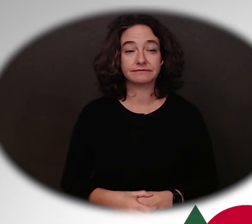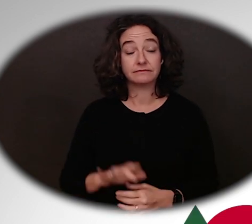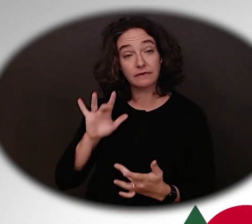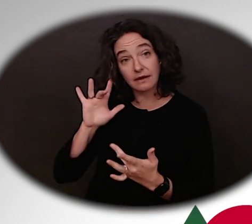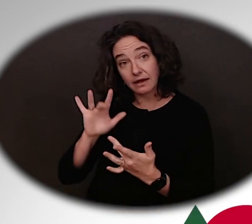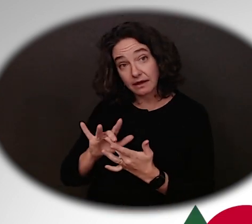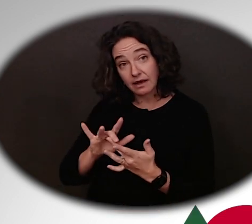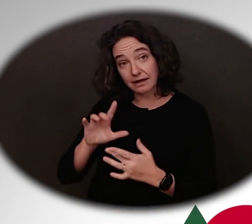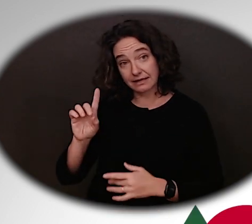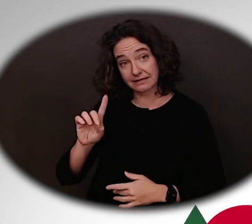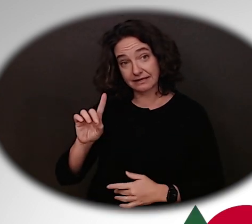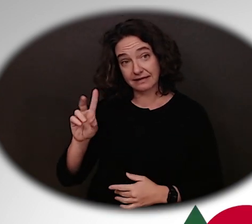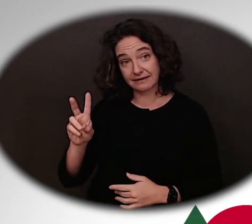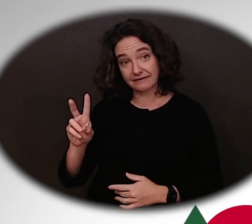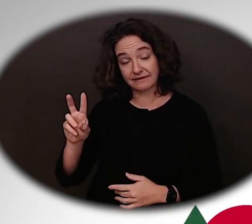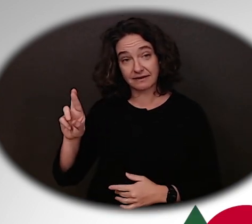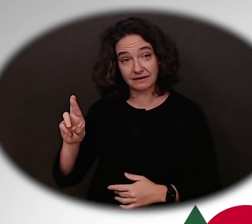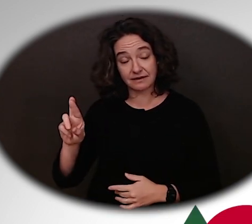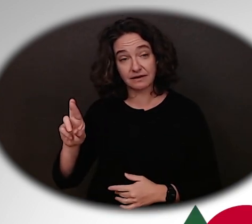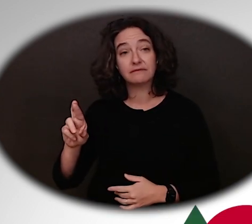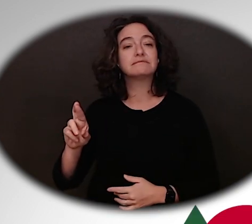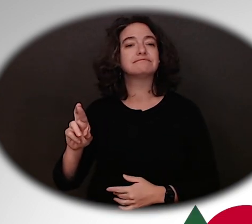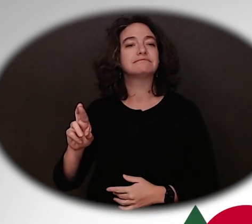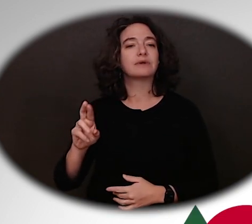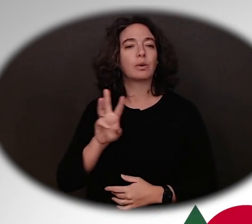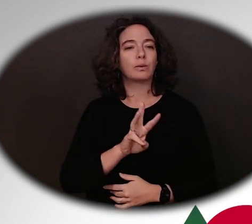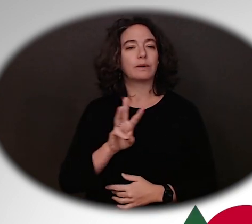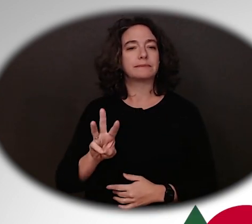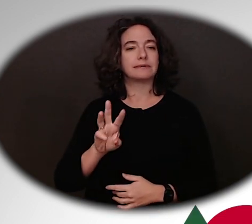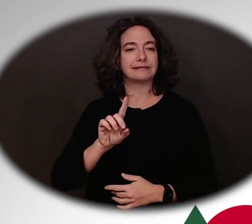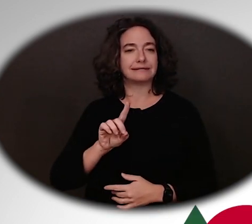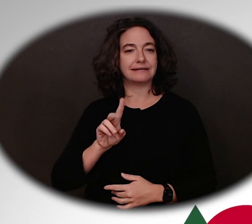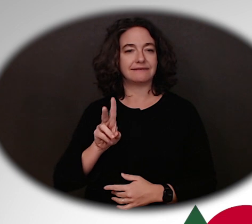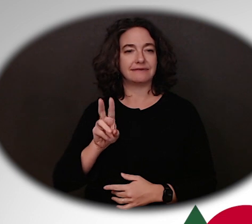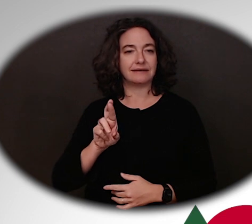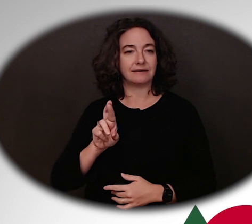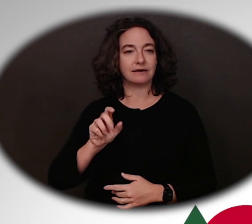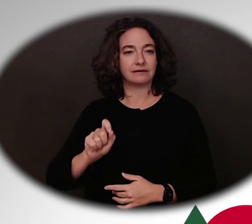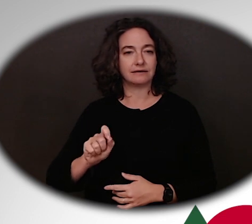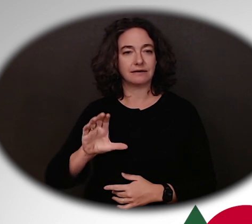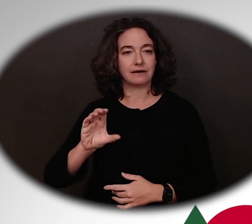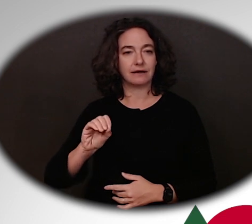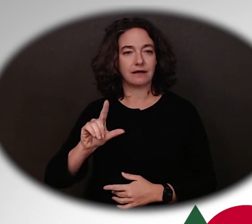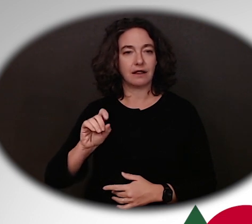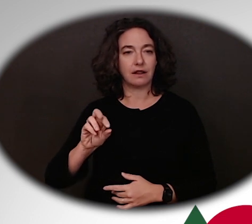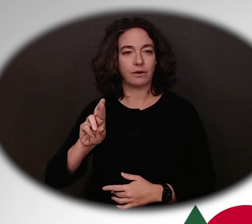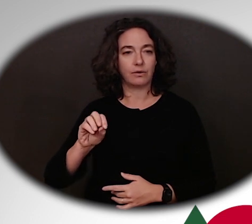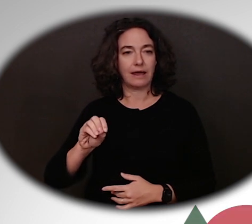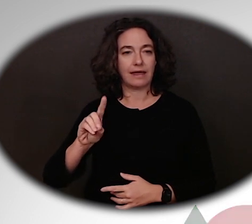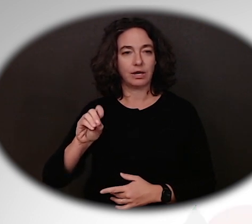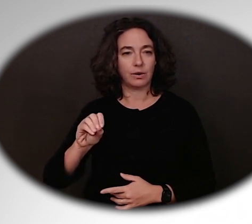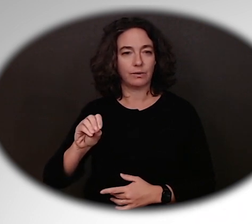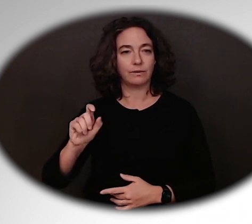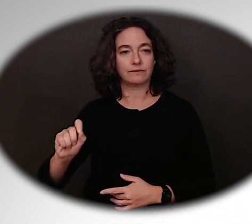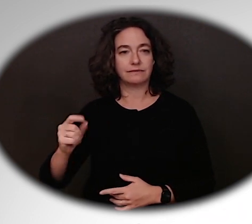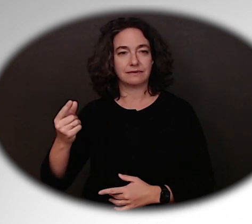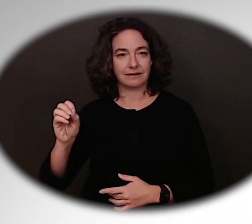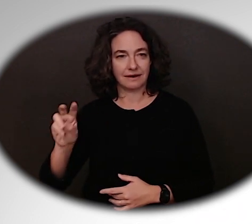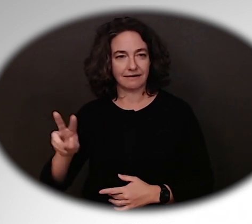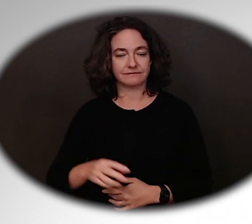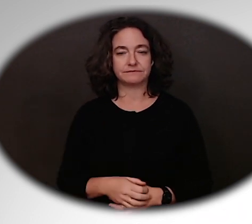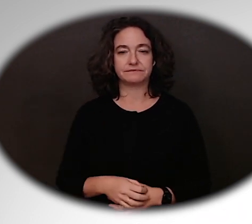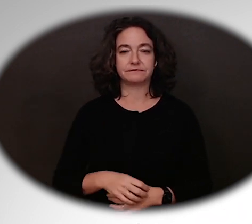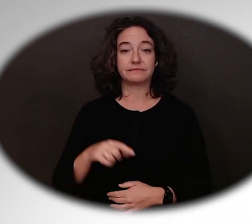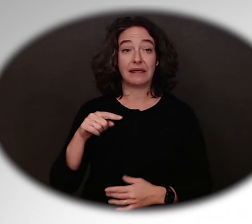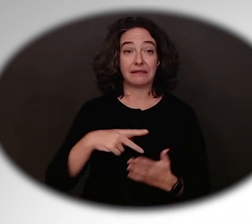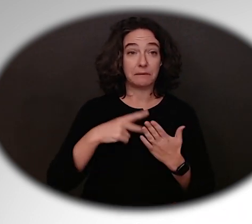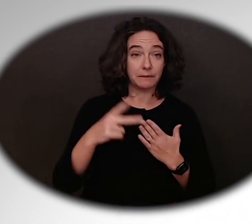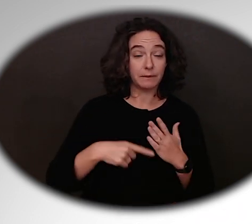of Vocational Rehabilitation, visit their web site at DVR.